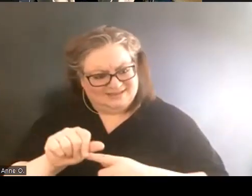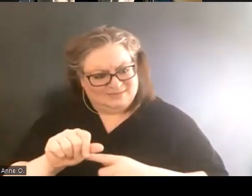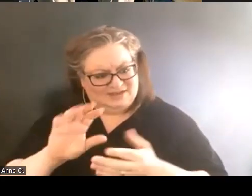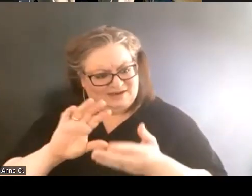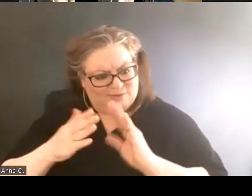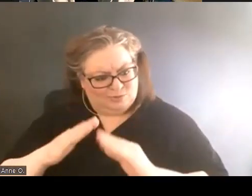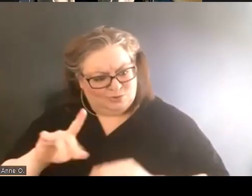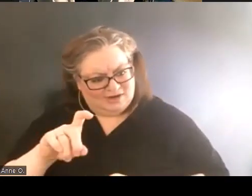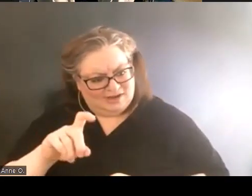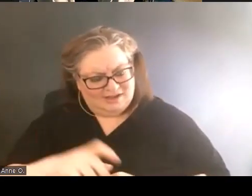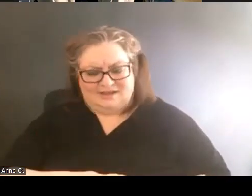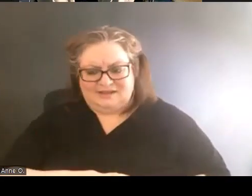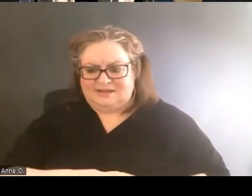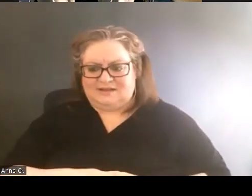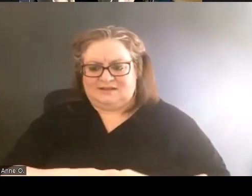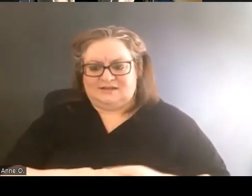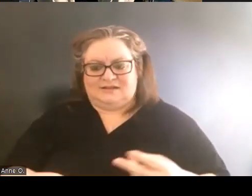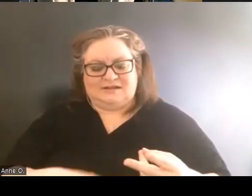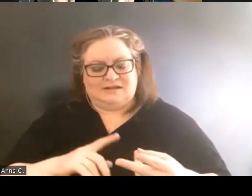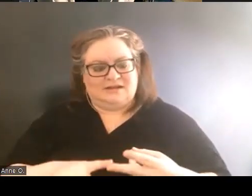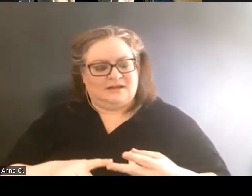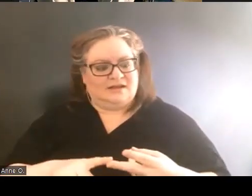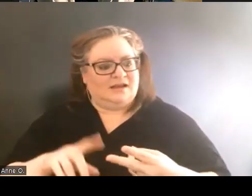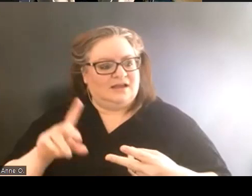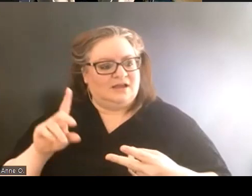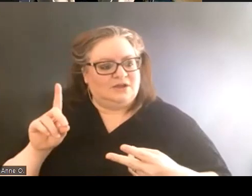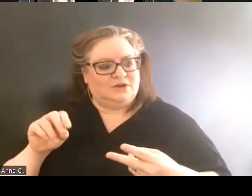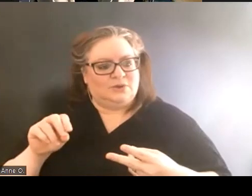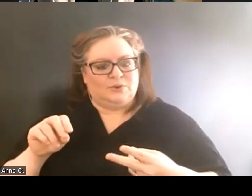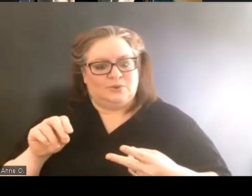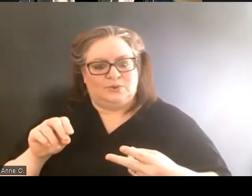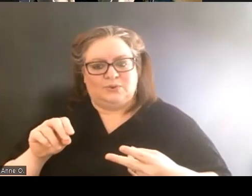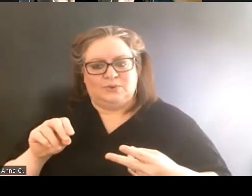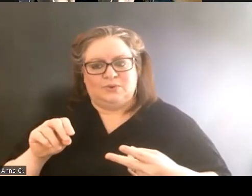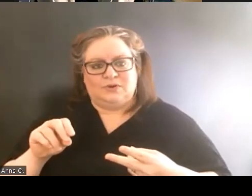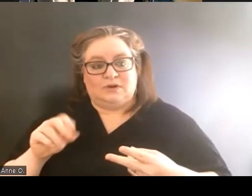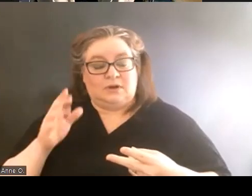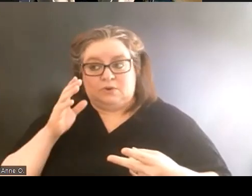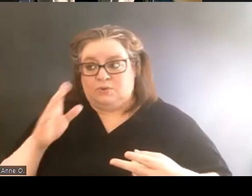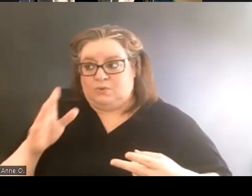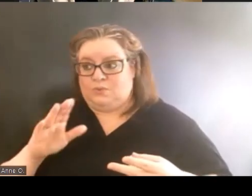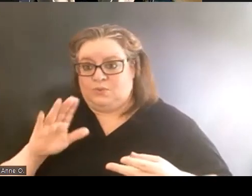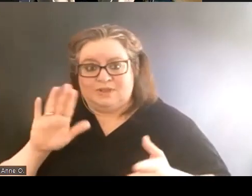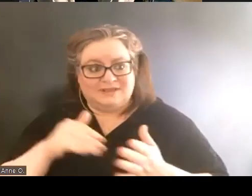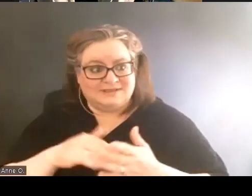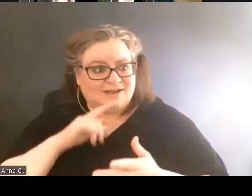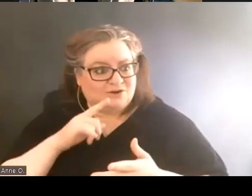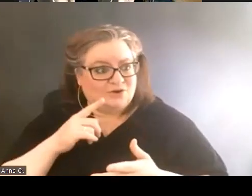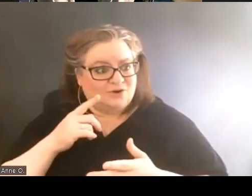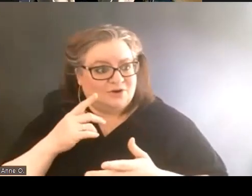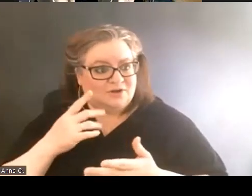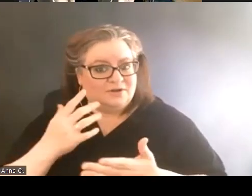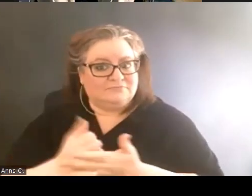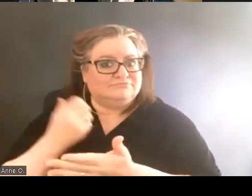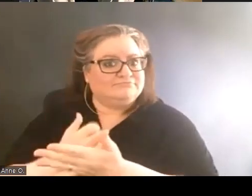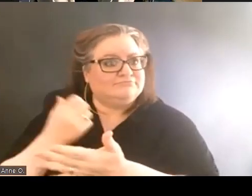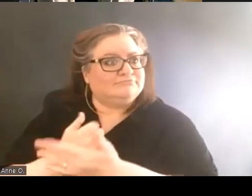Will the center be used? Is there a need for this?